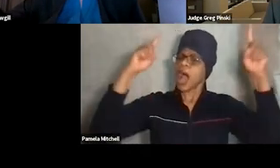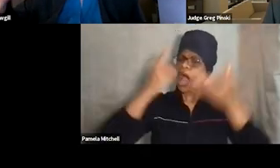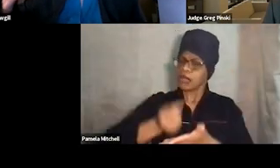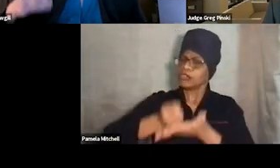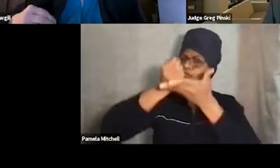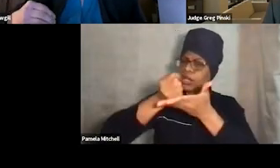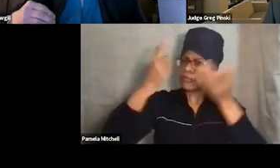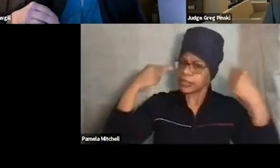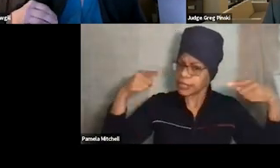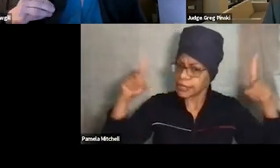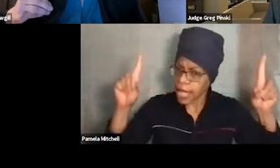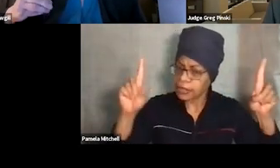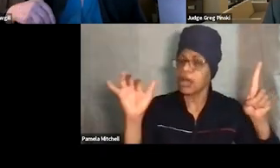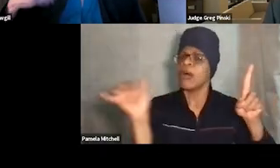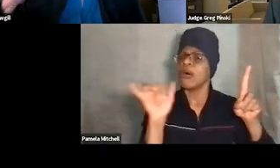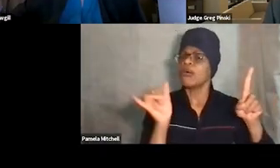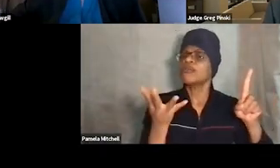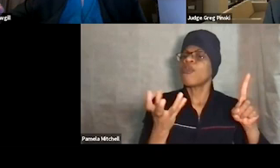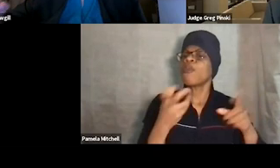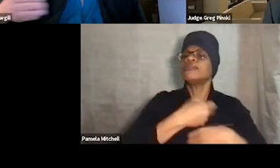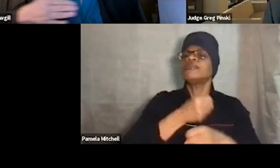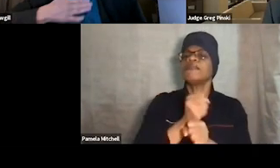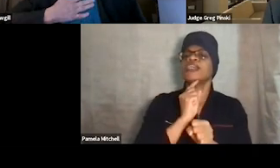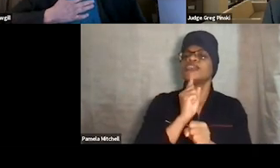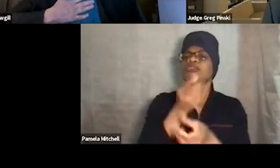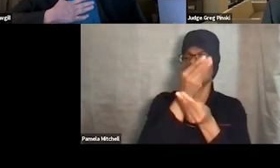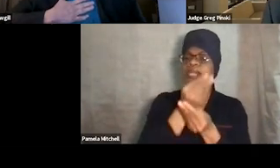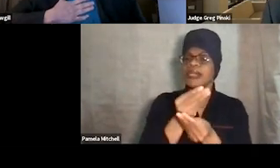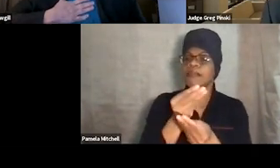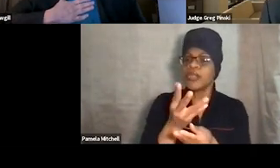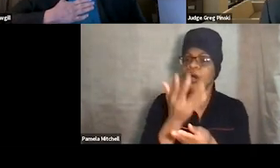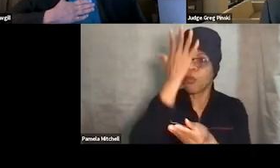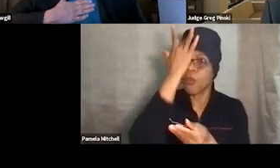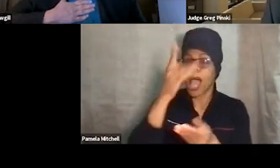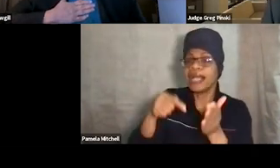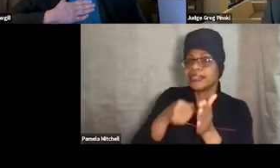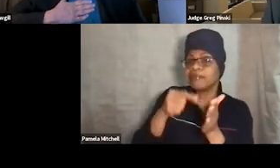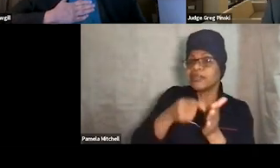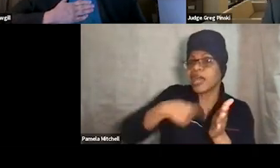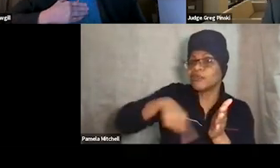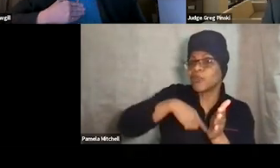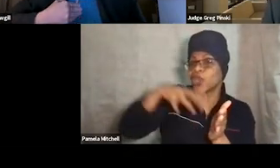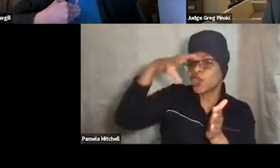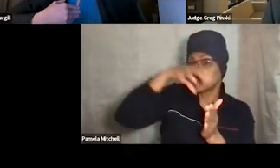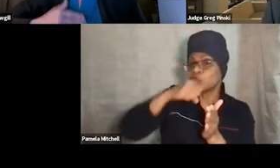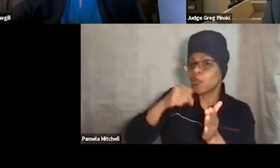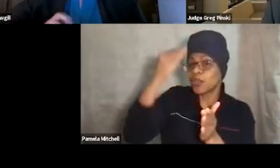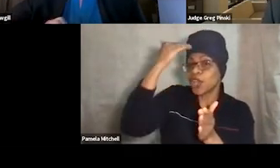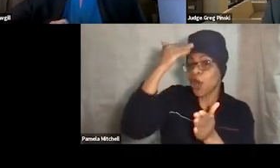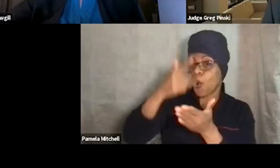And we wanna make sure that we are telling them, because sometimes we assume that they know what we're talking about, and they may not. They may be thinking,